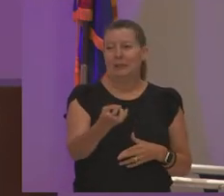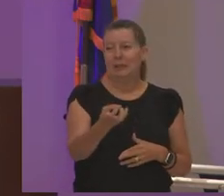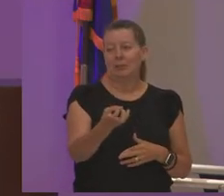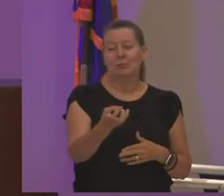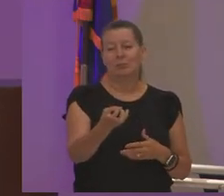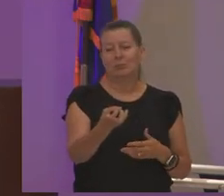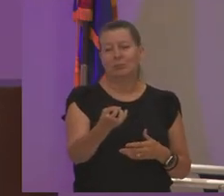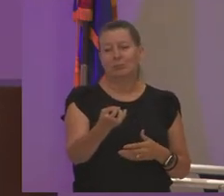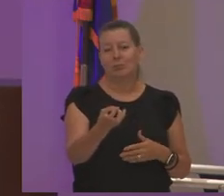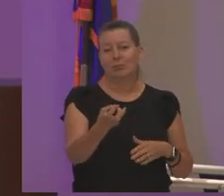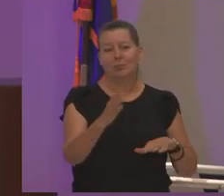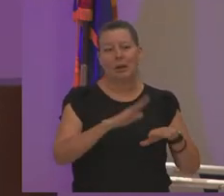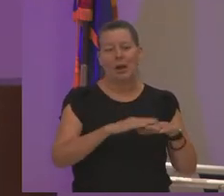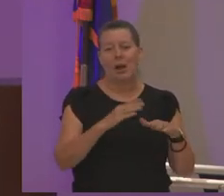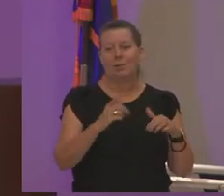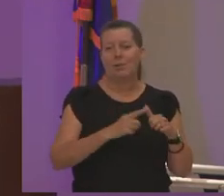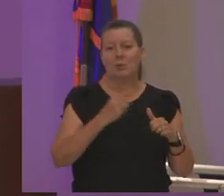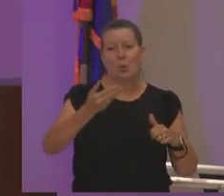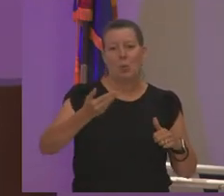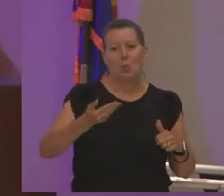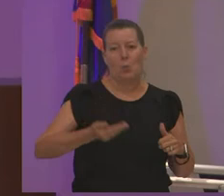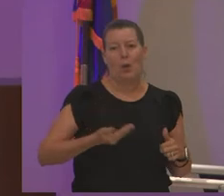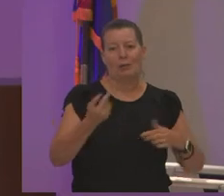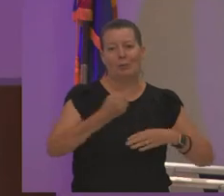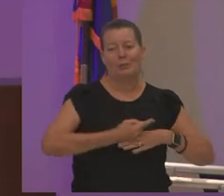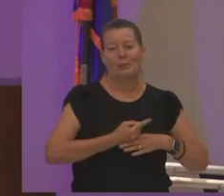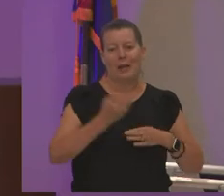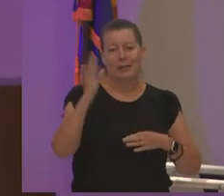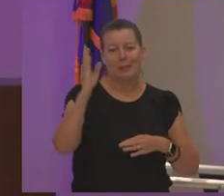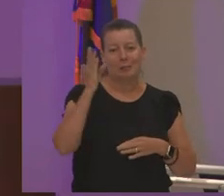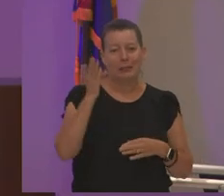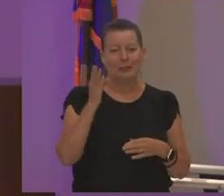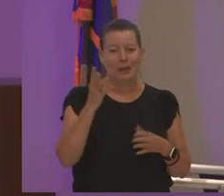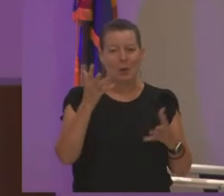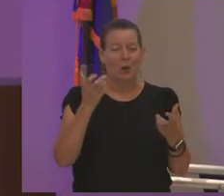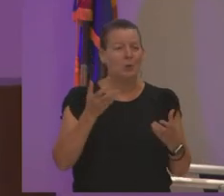on my first welcome day speech had he survived so i want to honor him as well